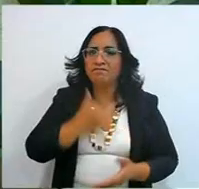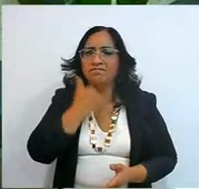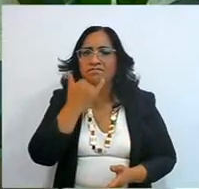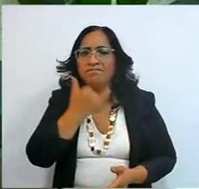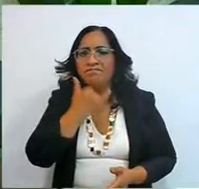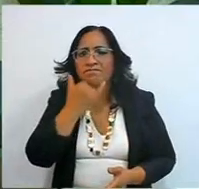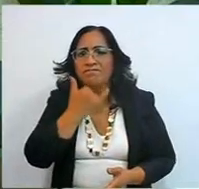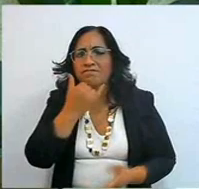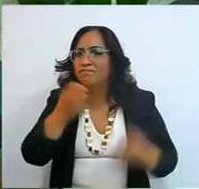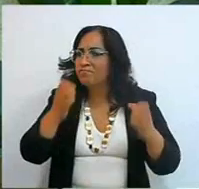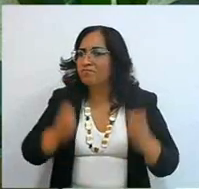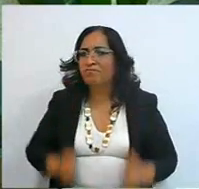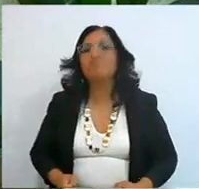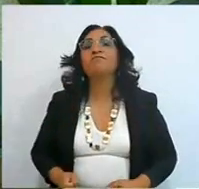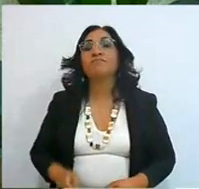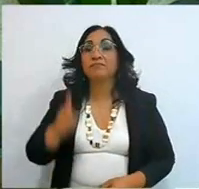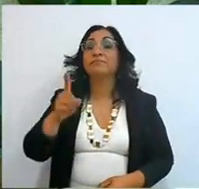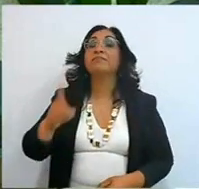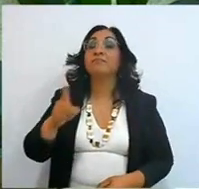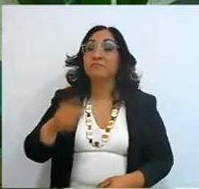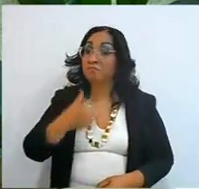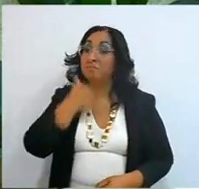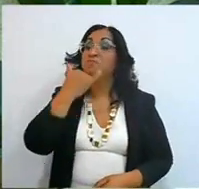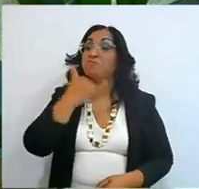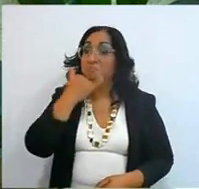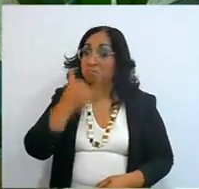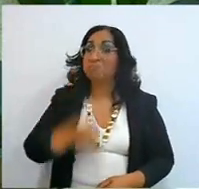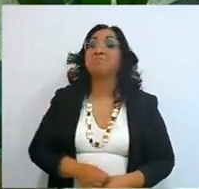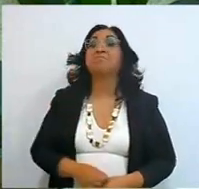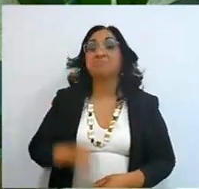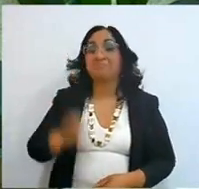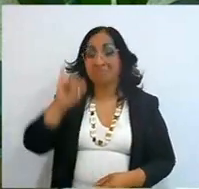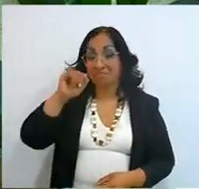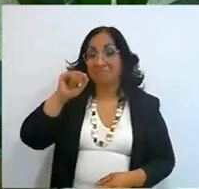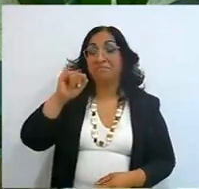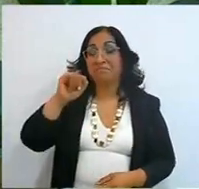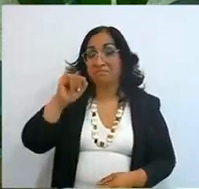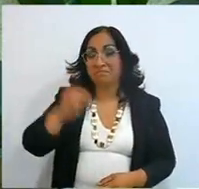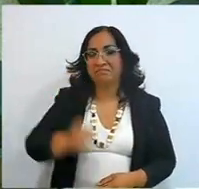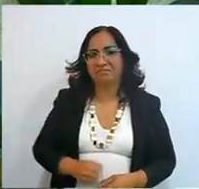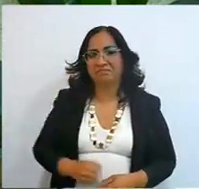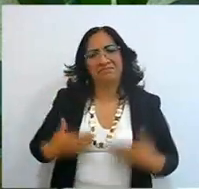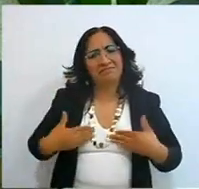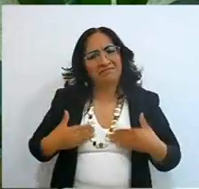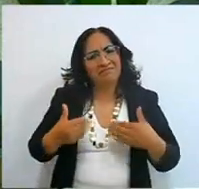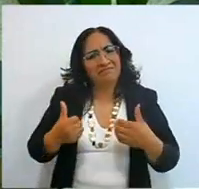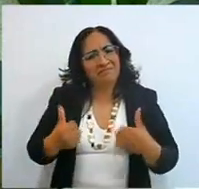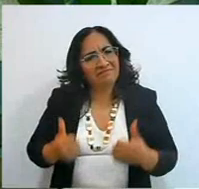surely you're going to be wrong, you also learn from mistakes, yes,